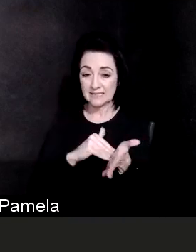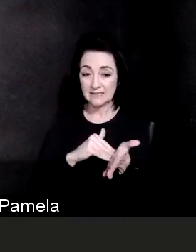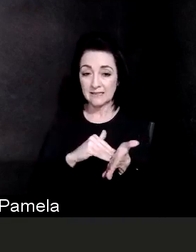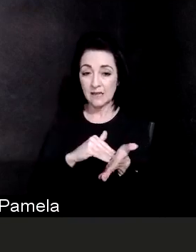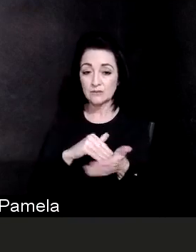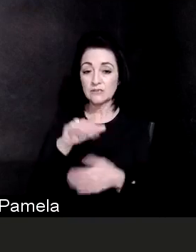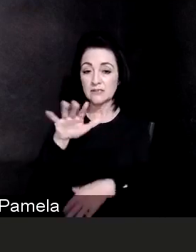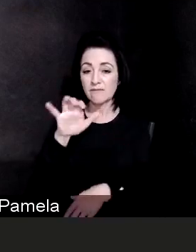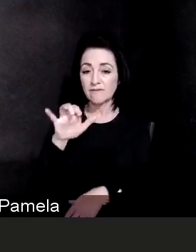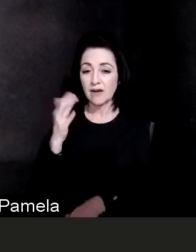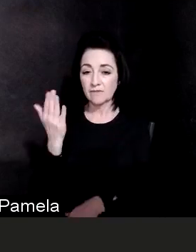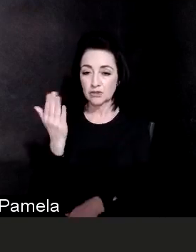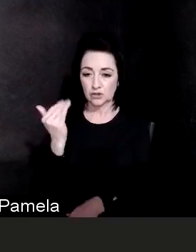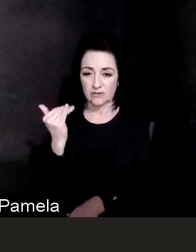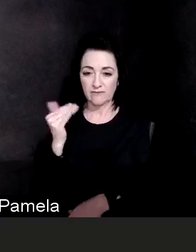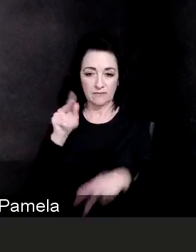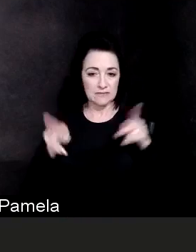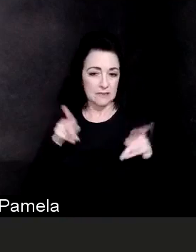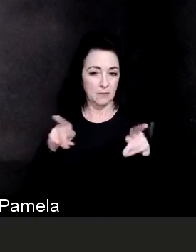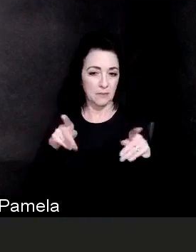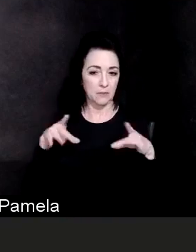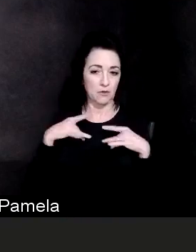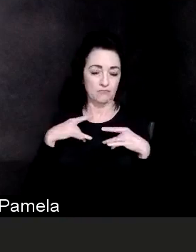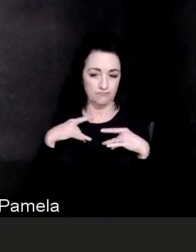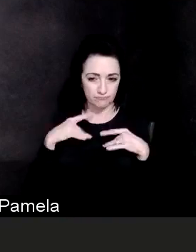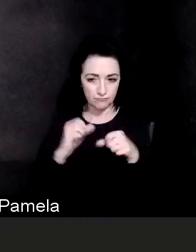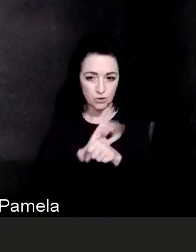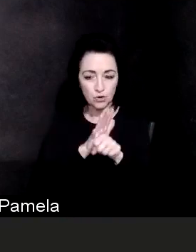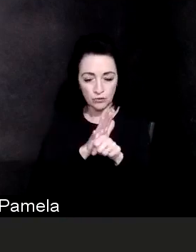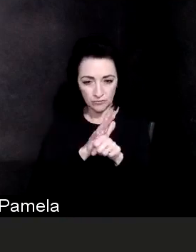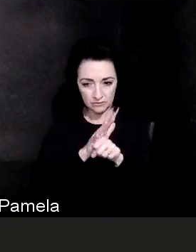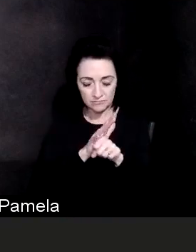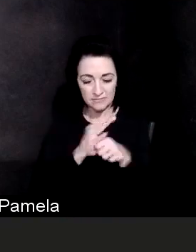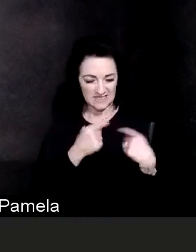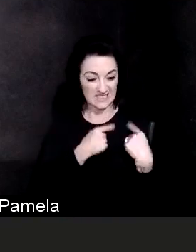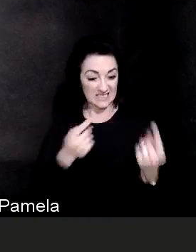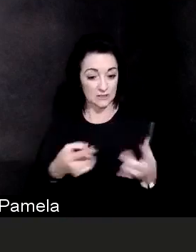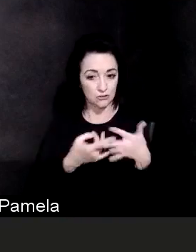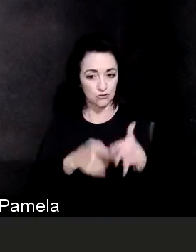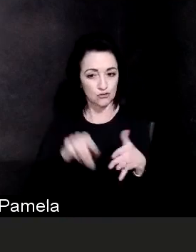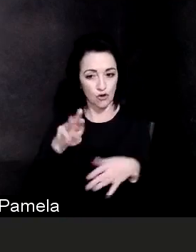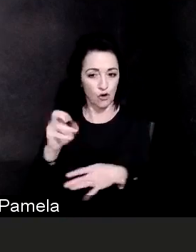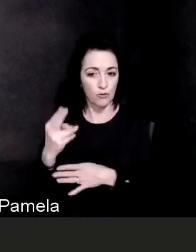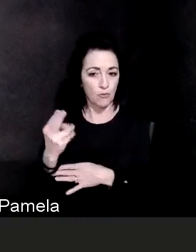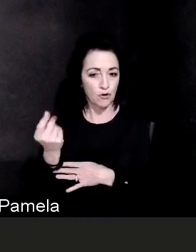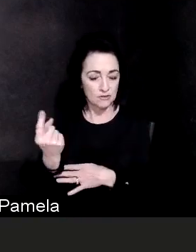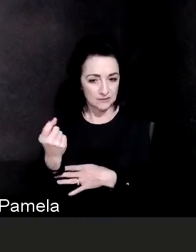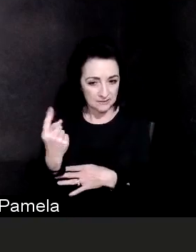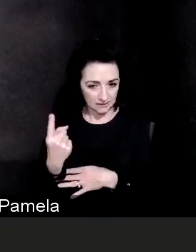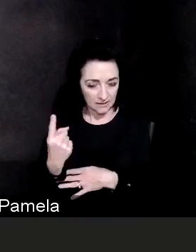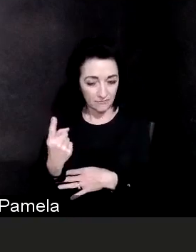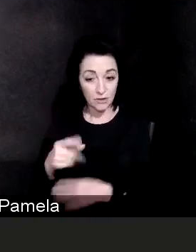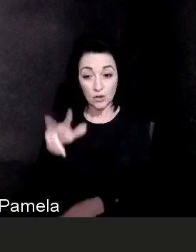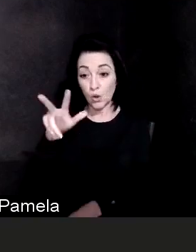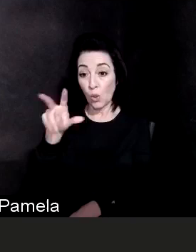since the start of the pandemic and unfortunately we have lost 304 Sussex County residents